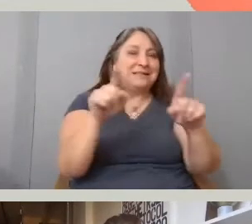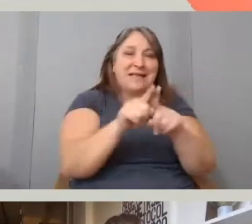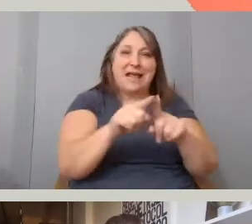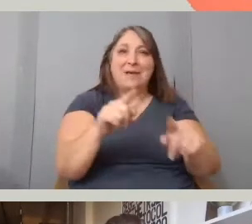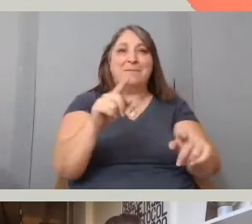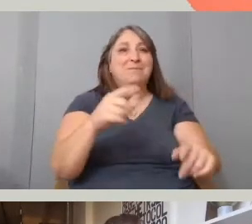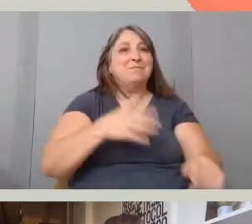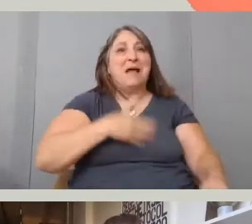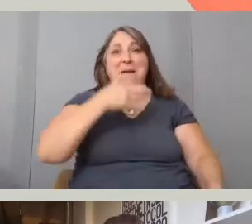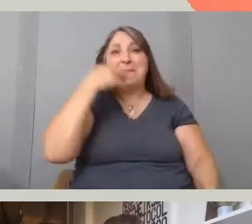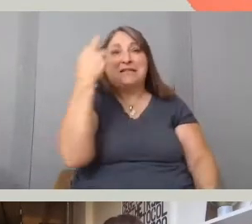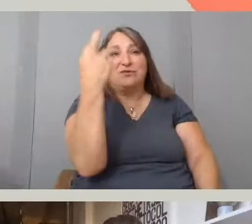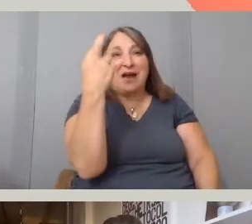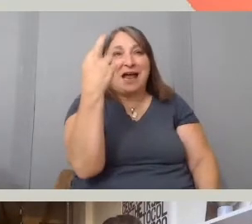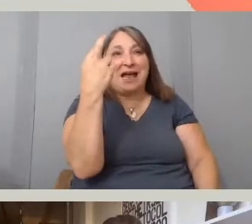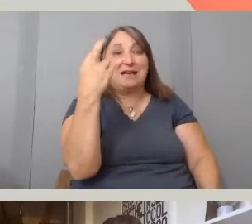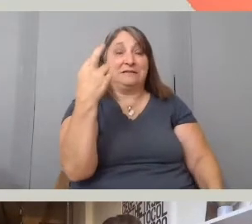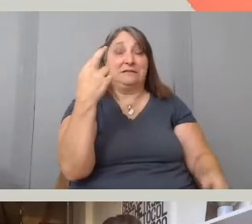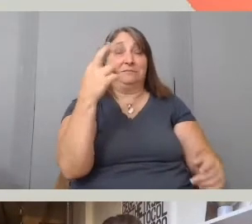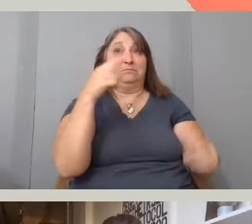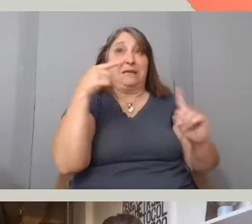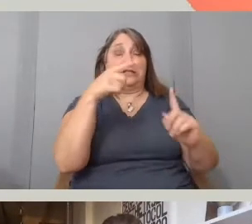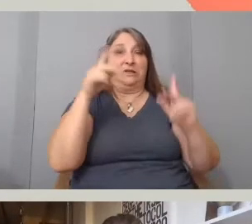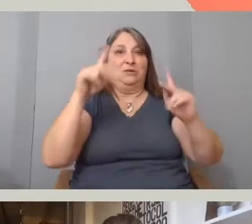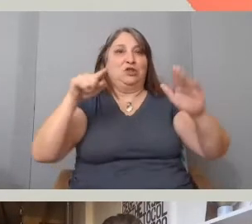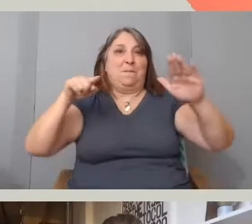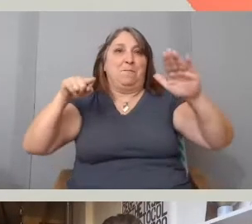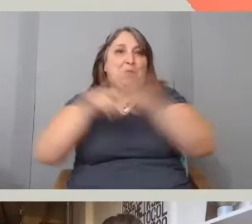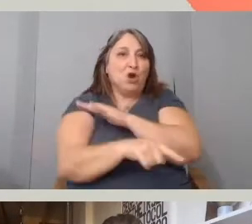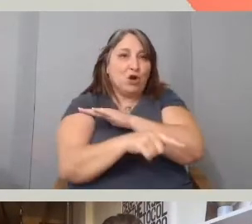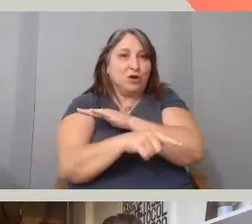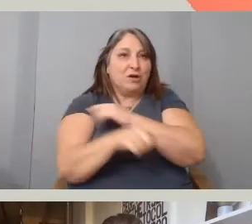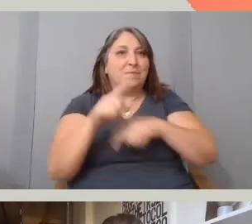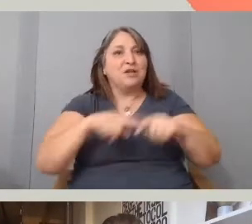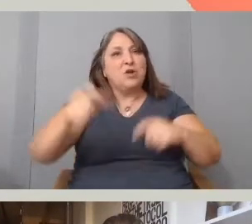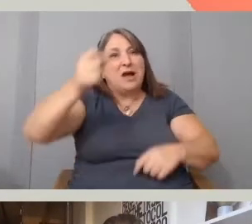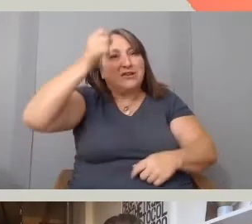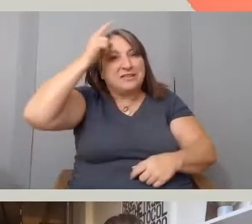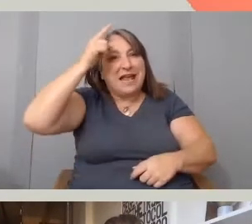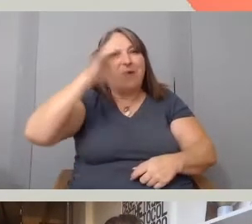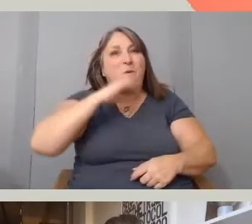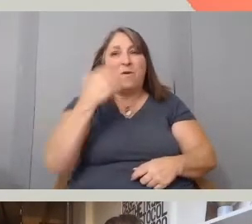especially a best friend's murder but understanding what it means to be a 15-year-old living in South Central